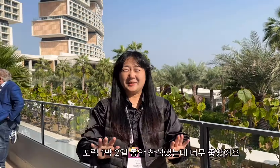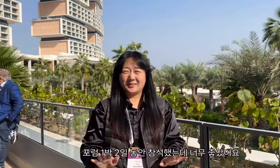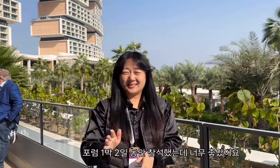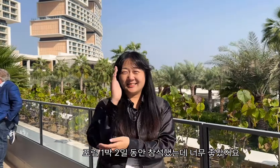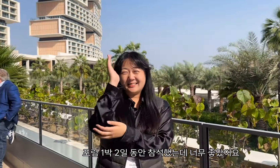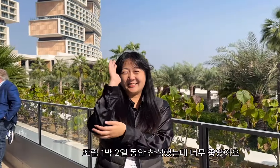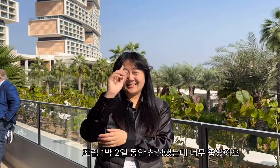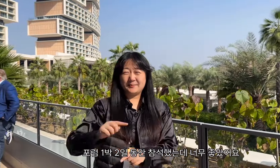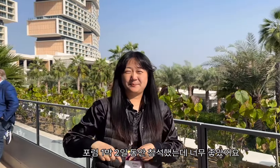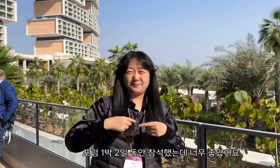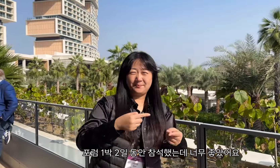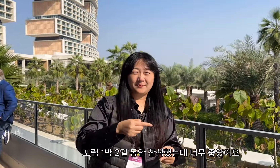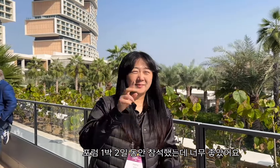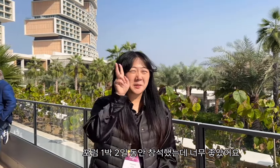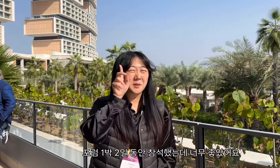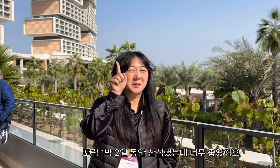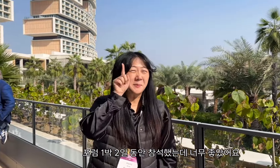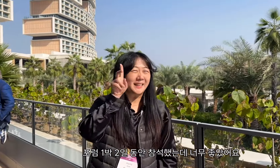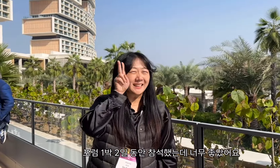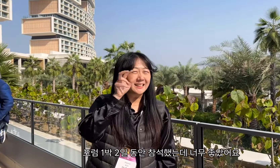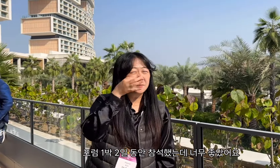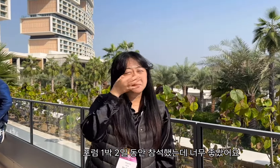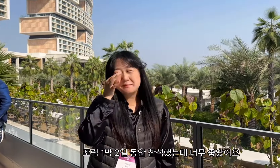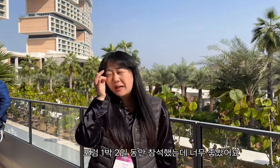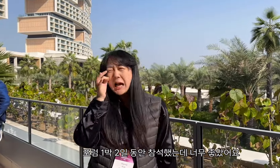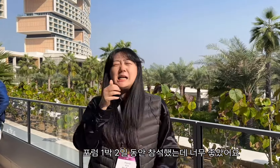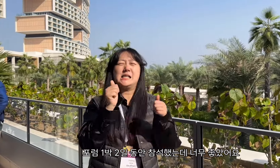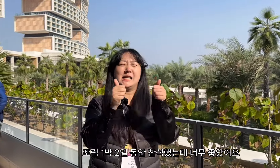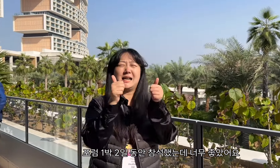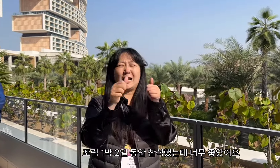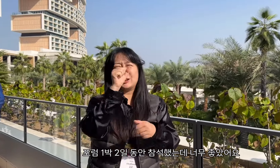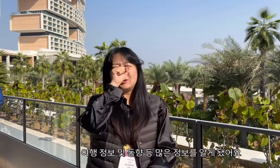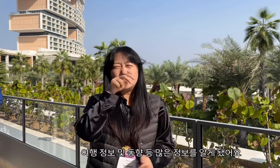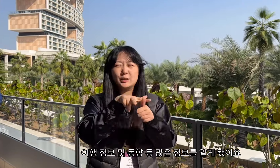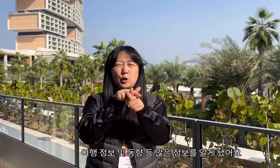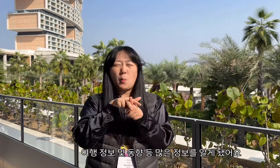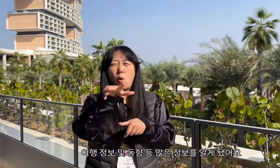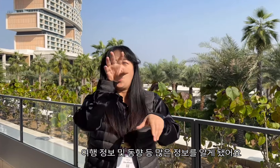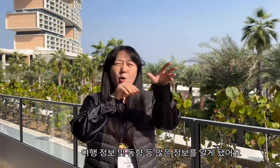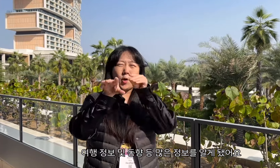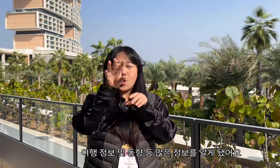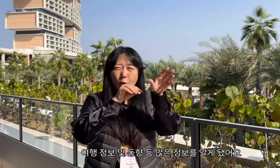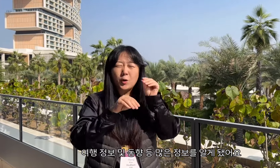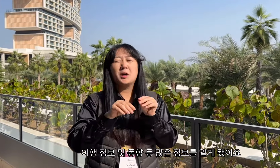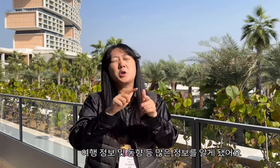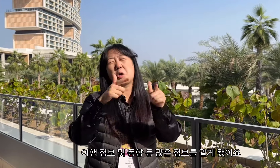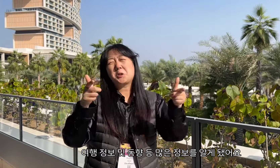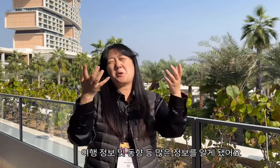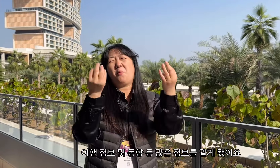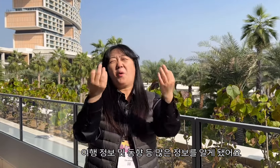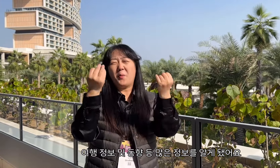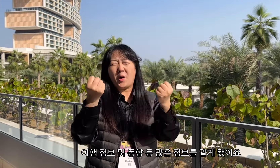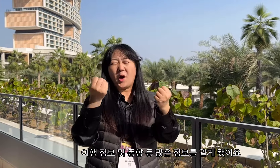I attended the forum for 2 days and 1 night and it was great. Travel information and trends I learned a lot of information.